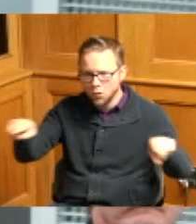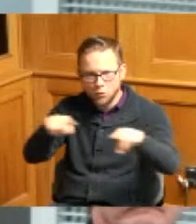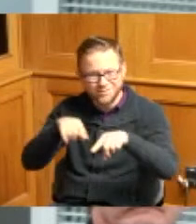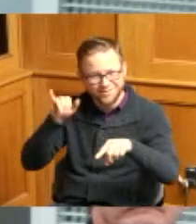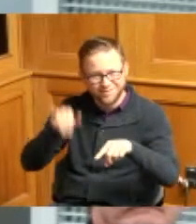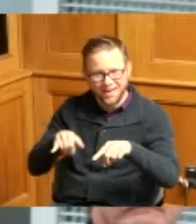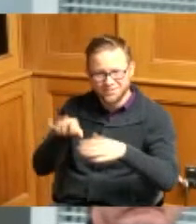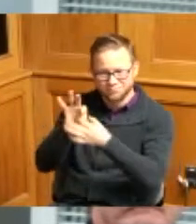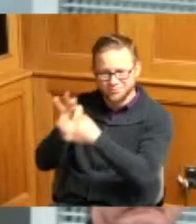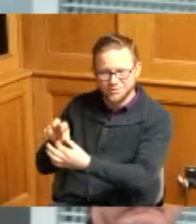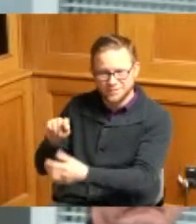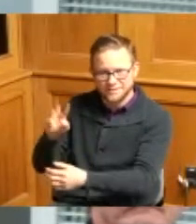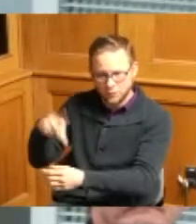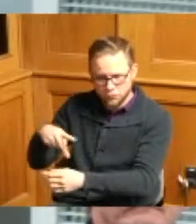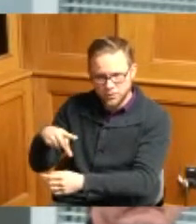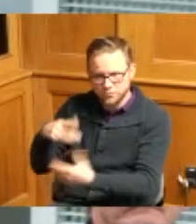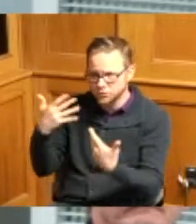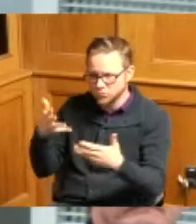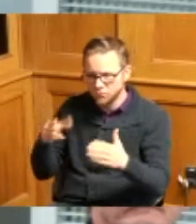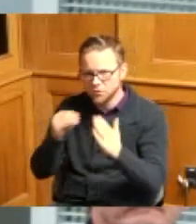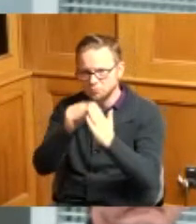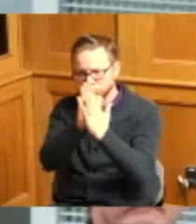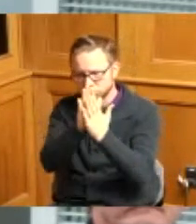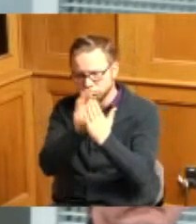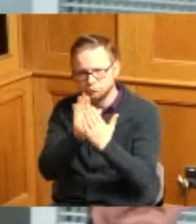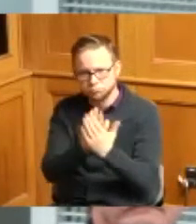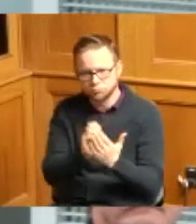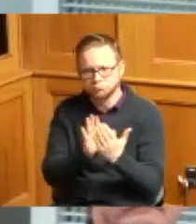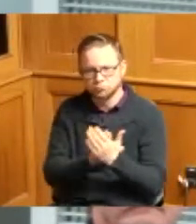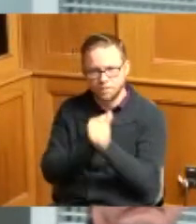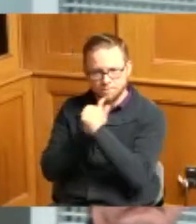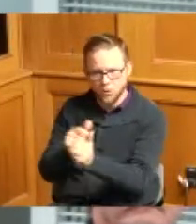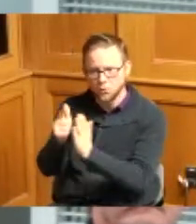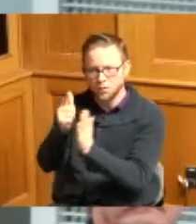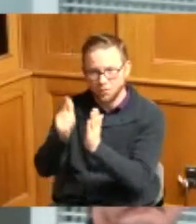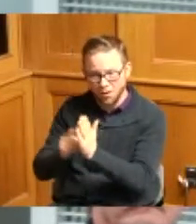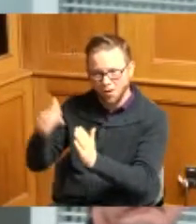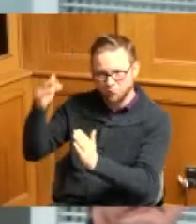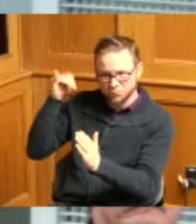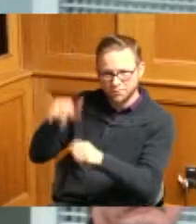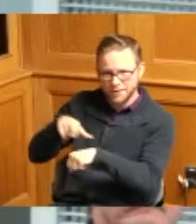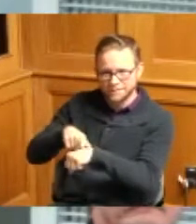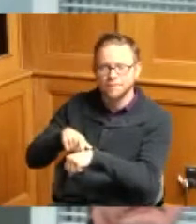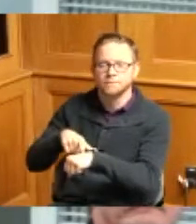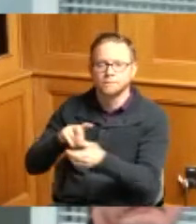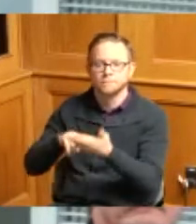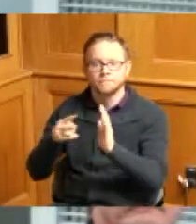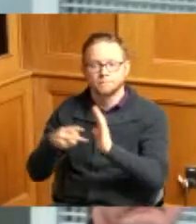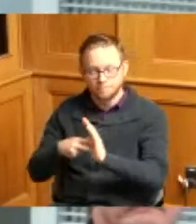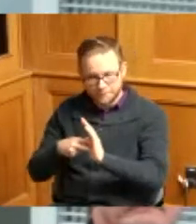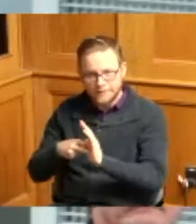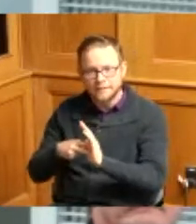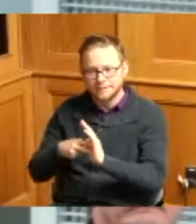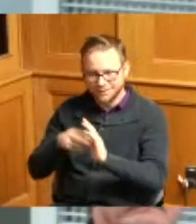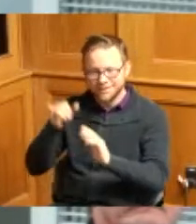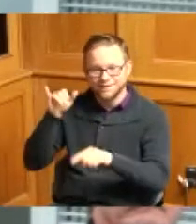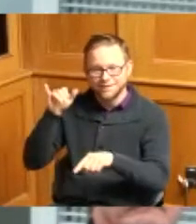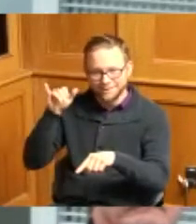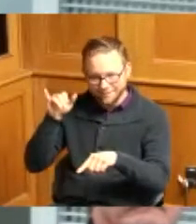in a manner and form prescribed by law at the time and therefore constitutes a statutory dedication